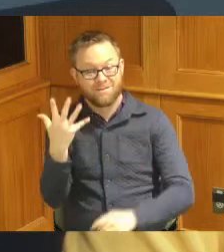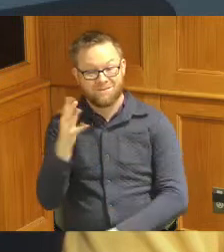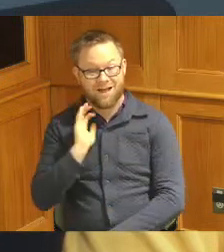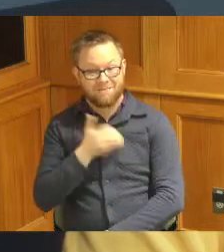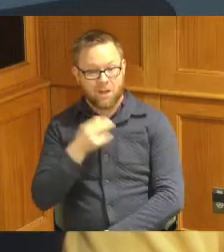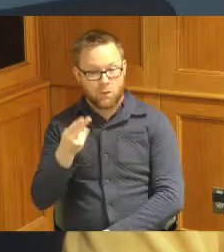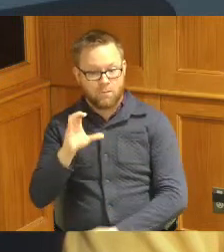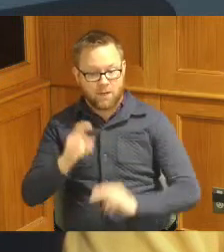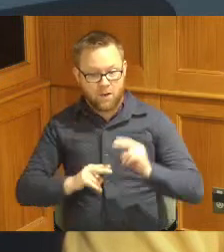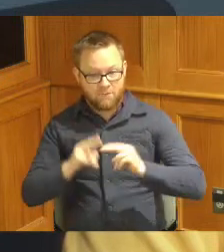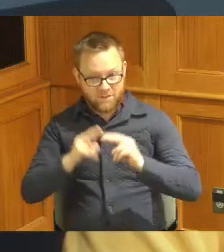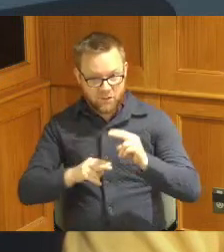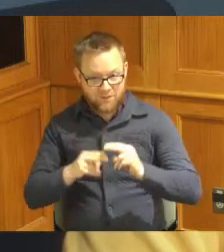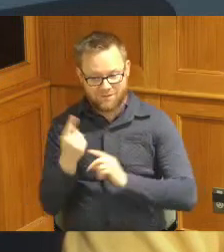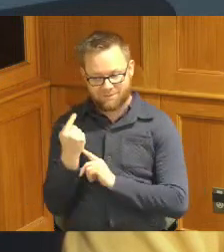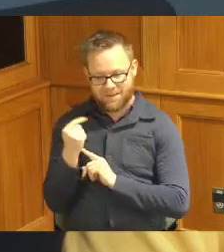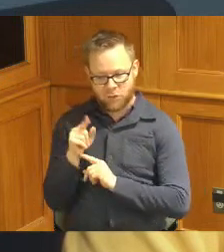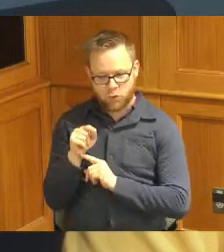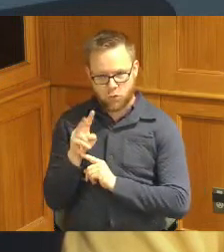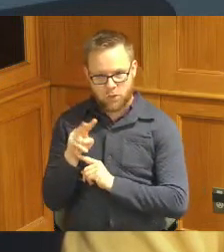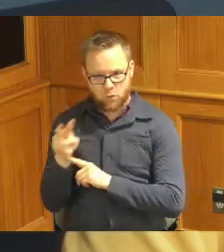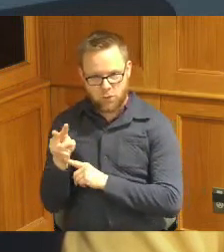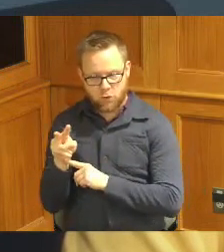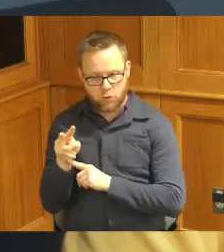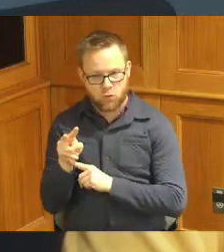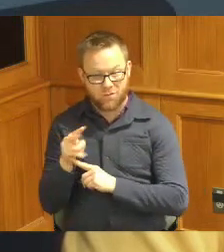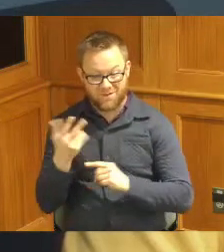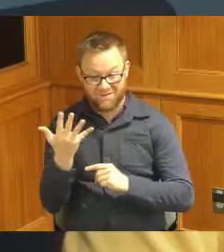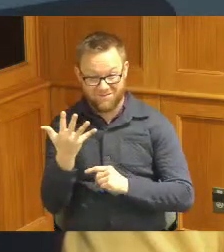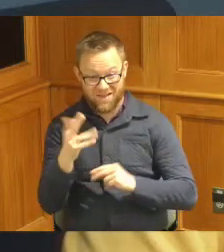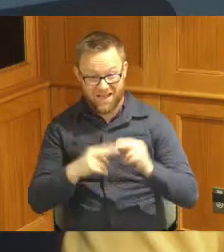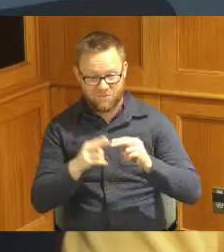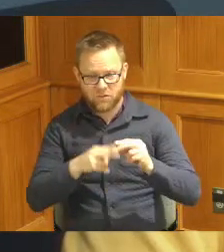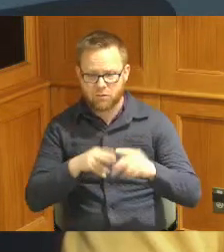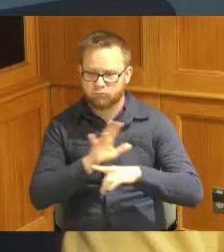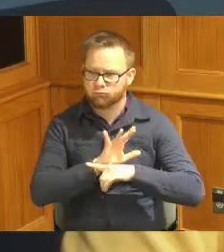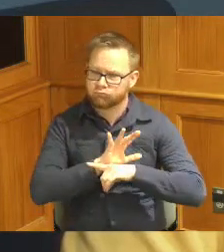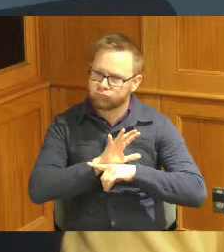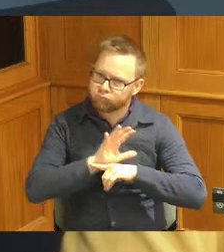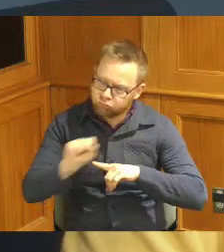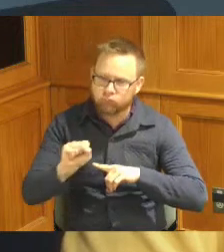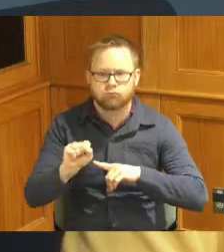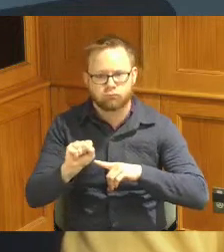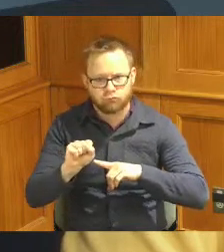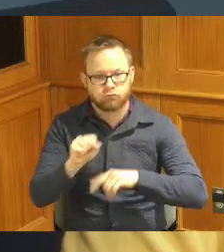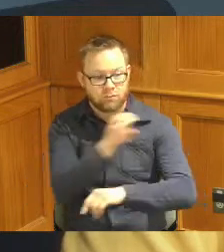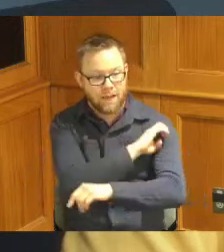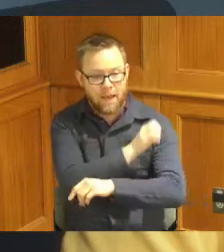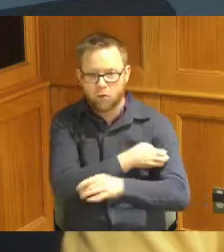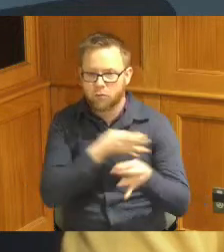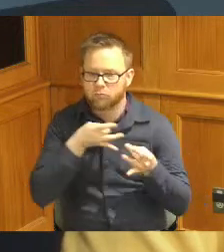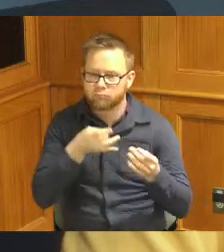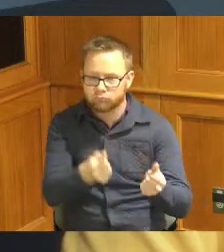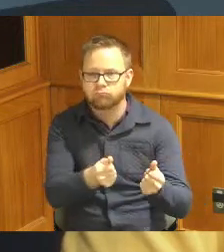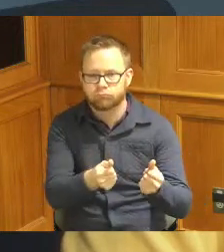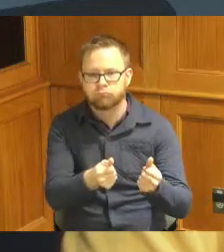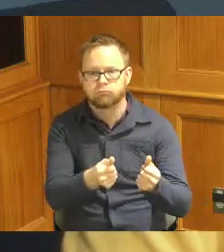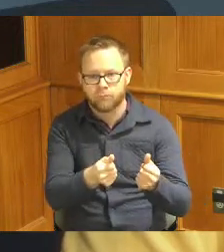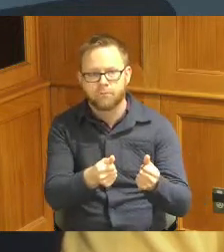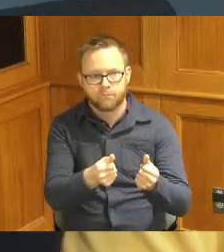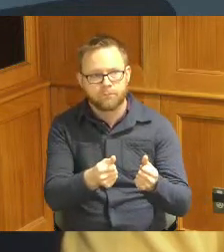2022 for their outstanding performances in regards to Energy Efficiency and only lowering energy